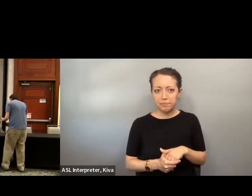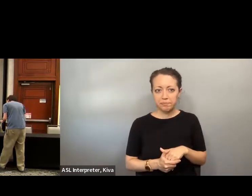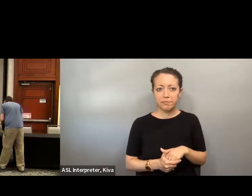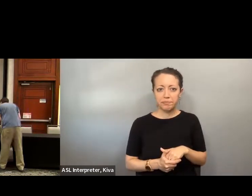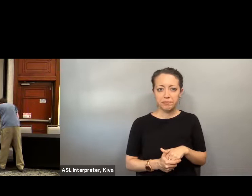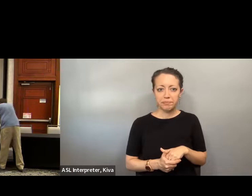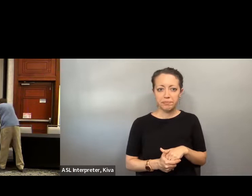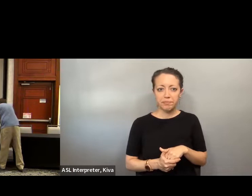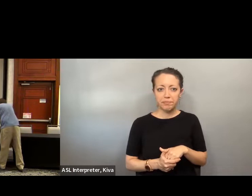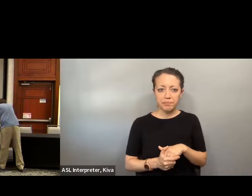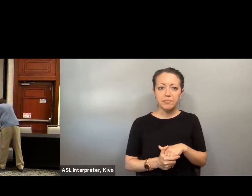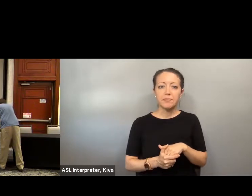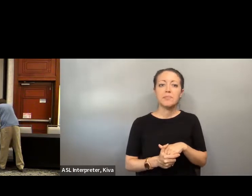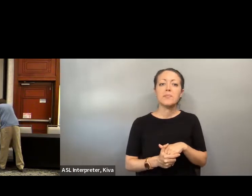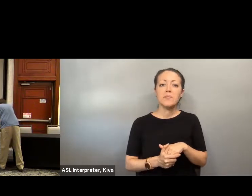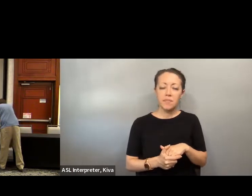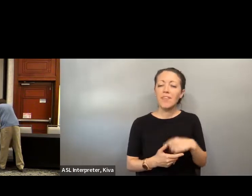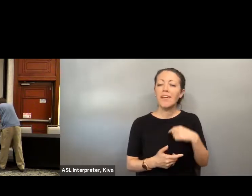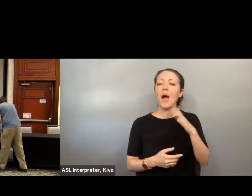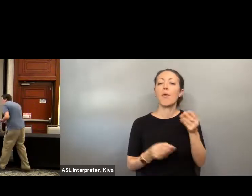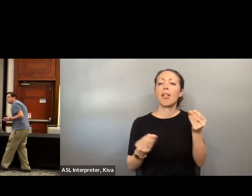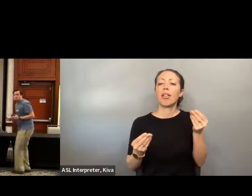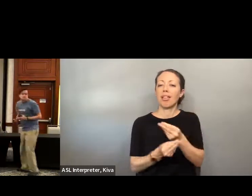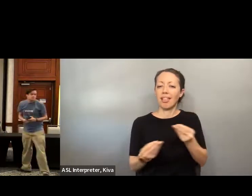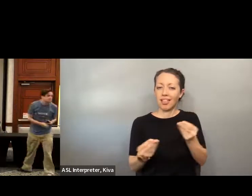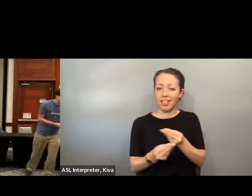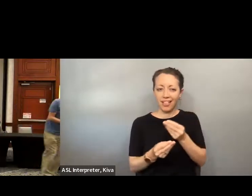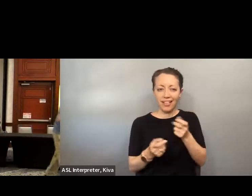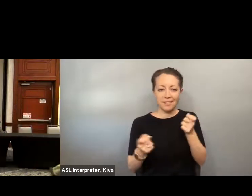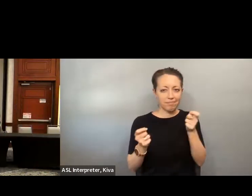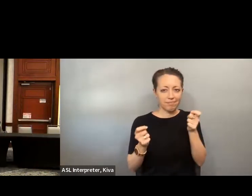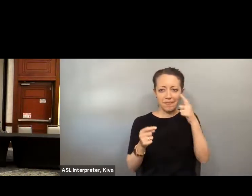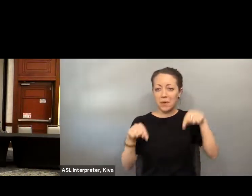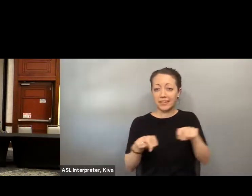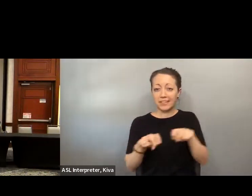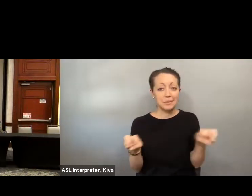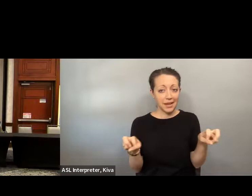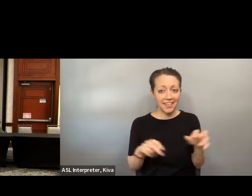black poke, dot shirt. It's a place honor to be a moderator for this section.